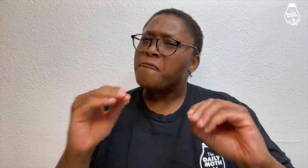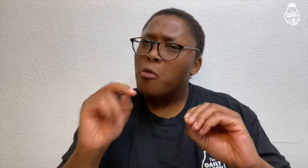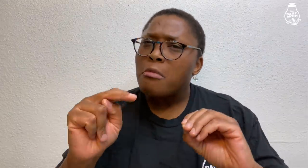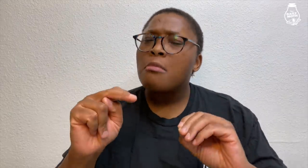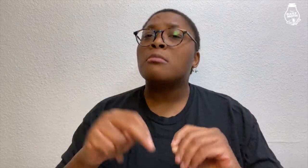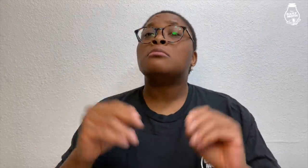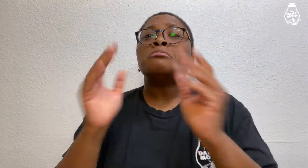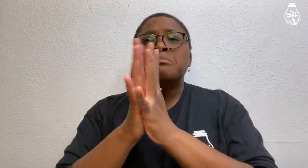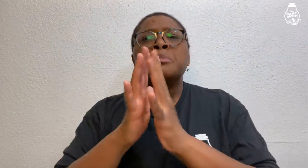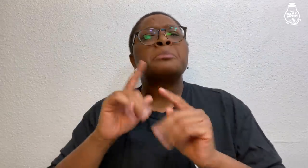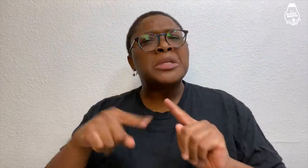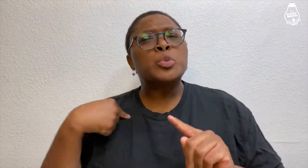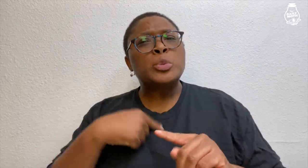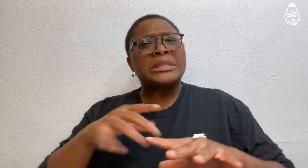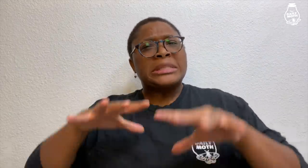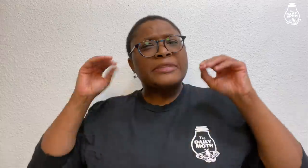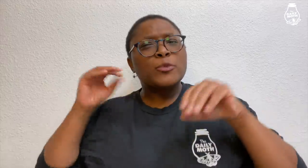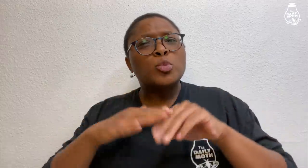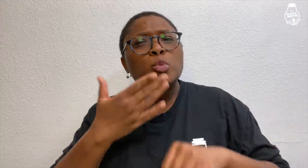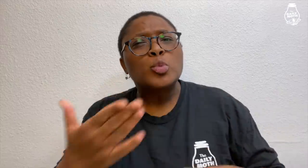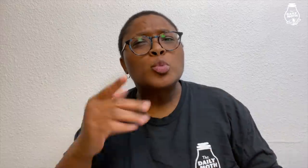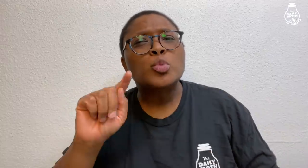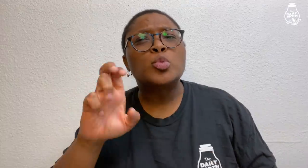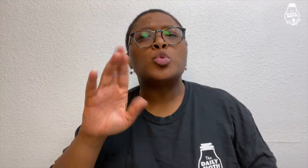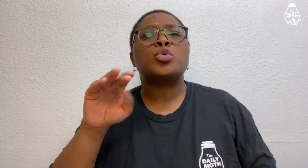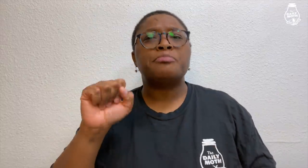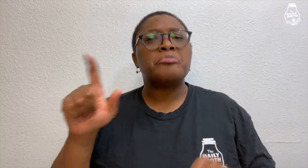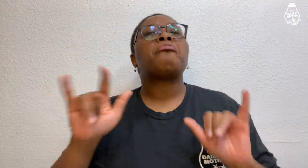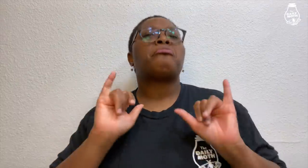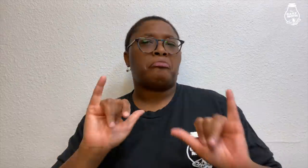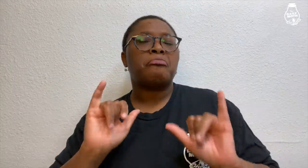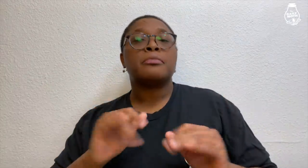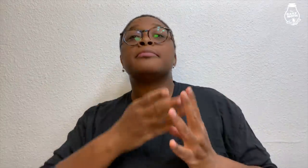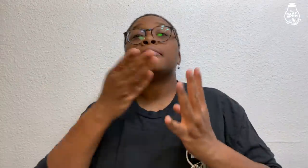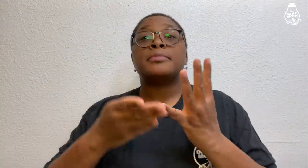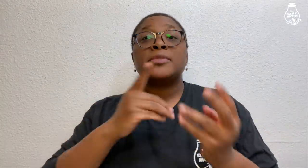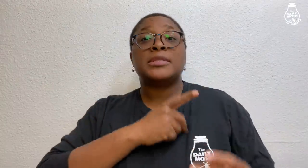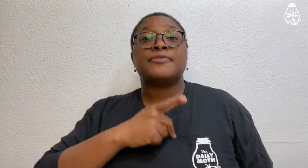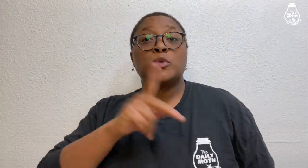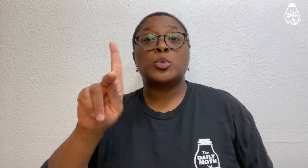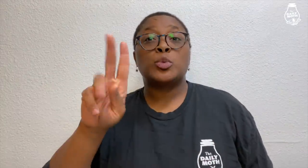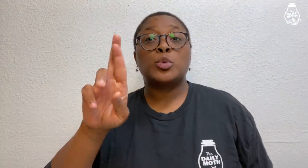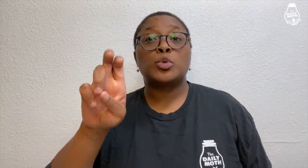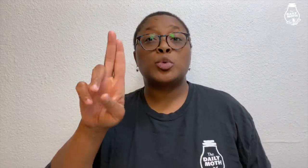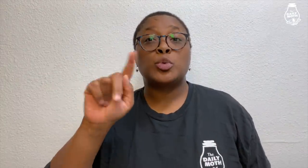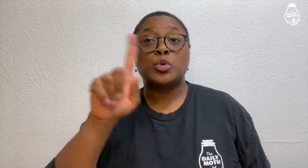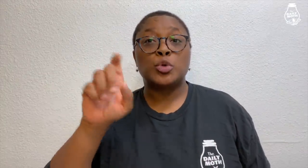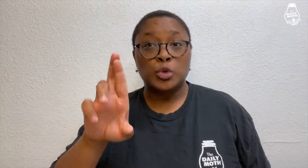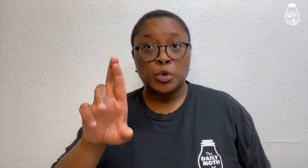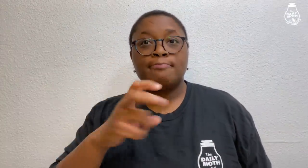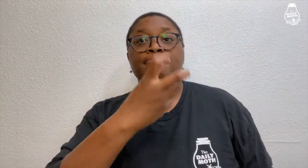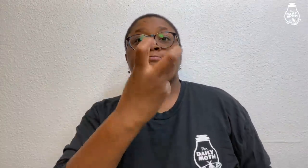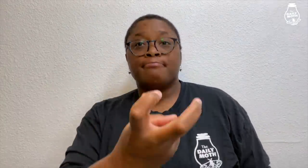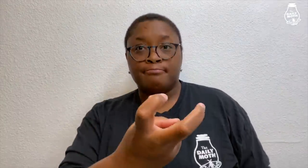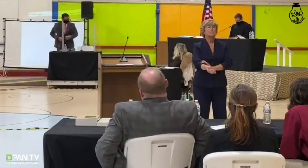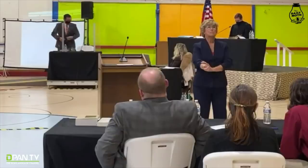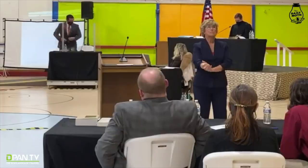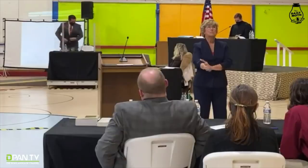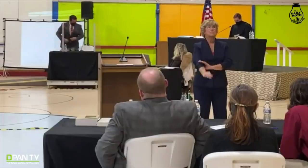but they moved on and had left on good terms. Detective Kreutzer was called to testify,